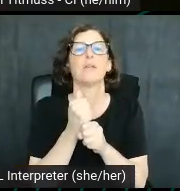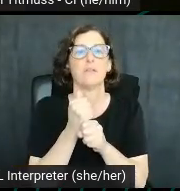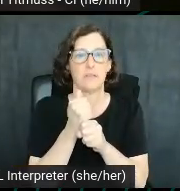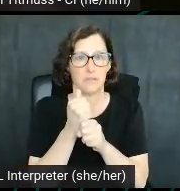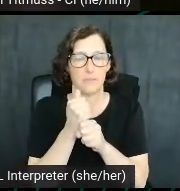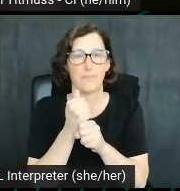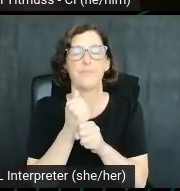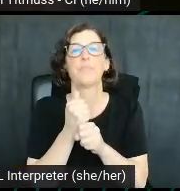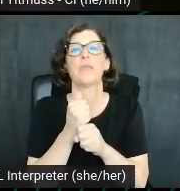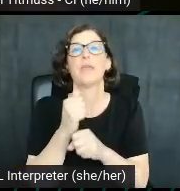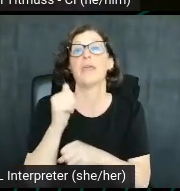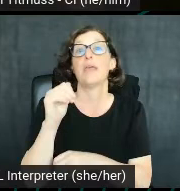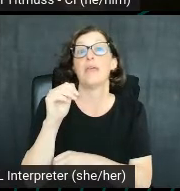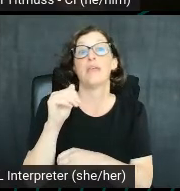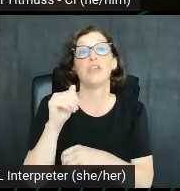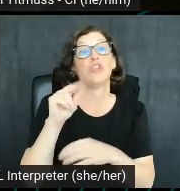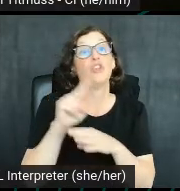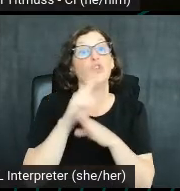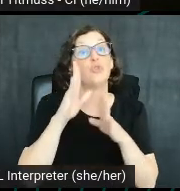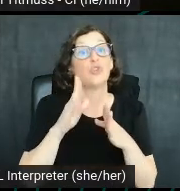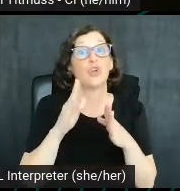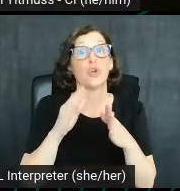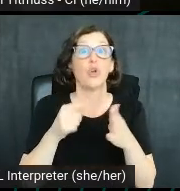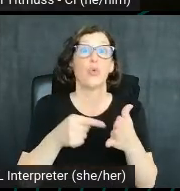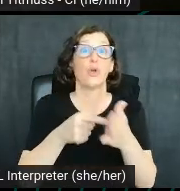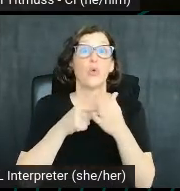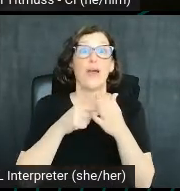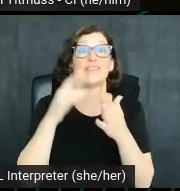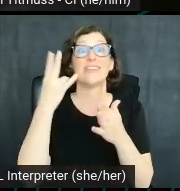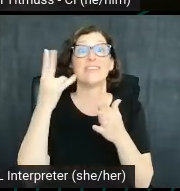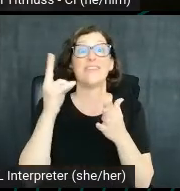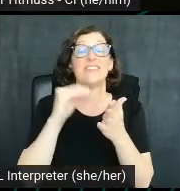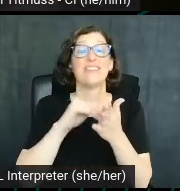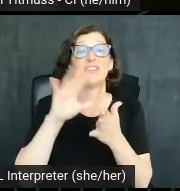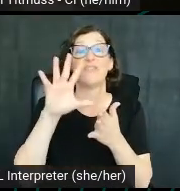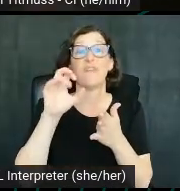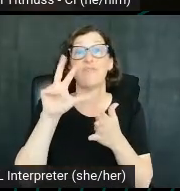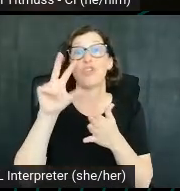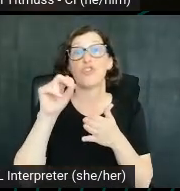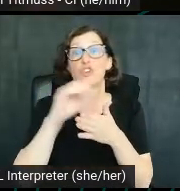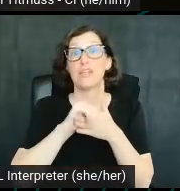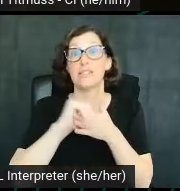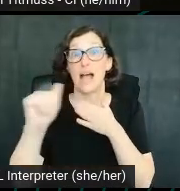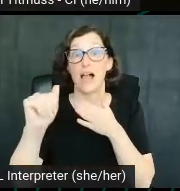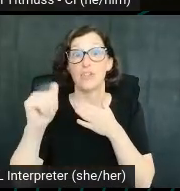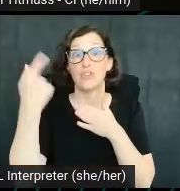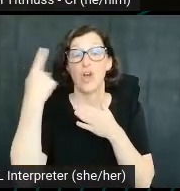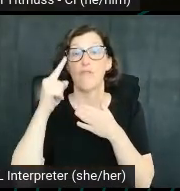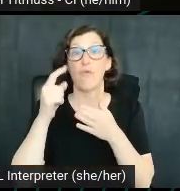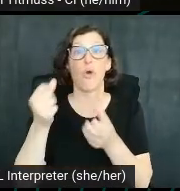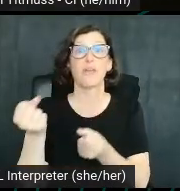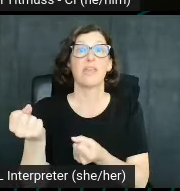The median user would require compensation of $17,530 dollars to forgo search engines for a year.